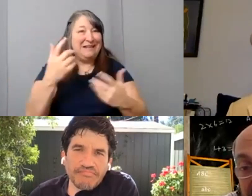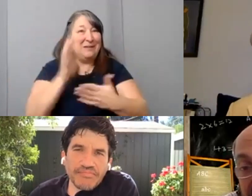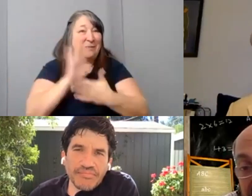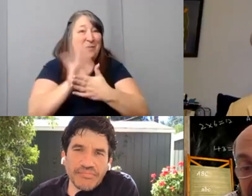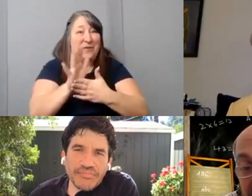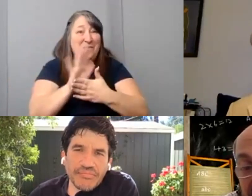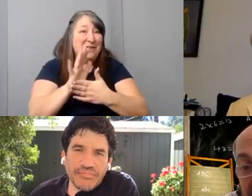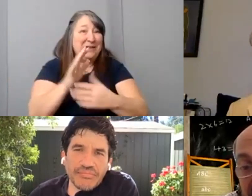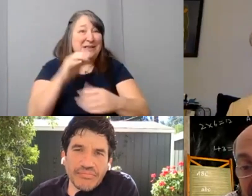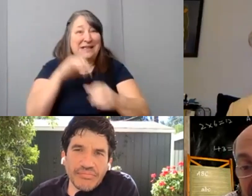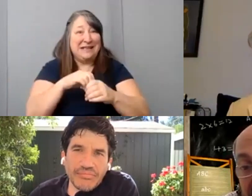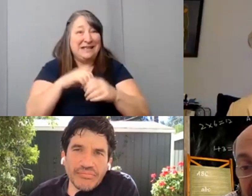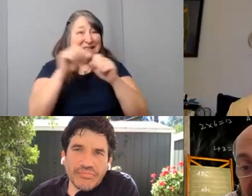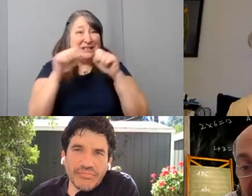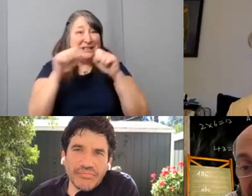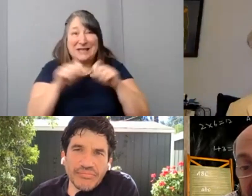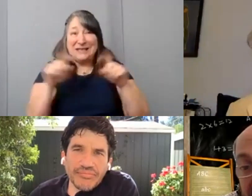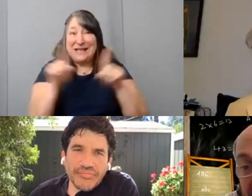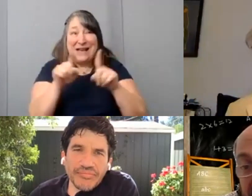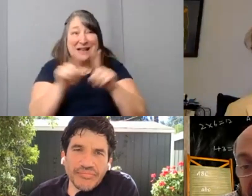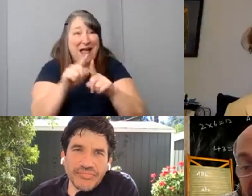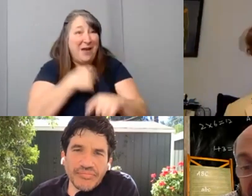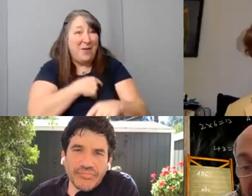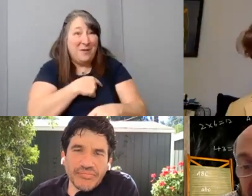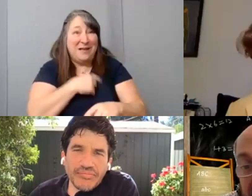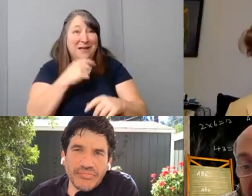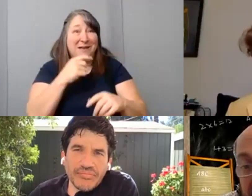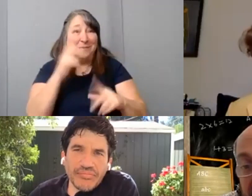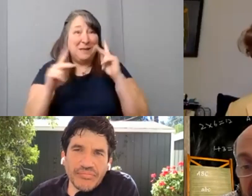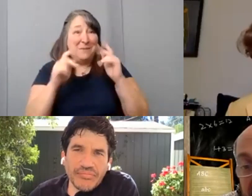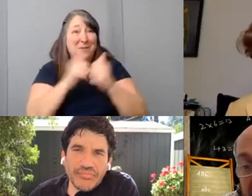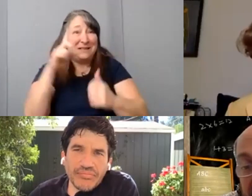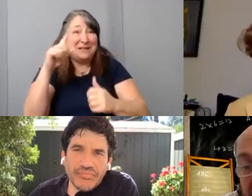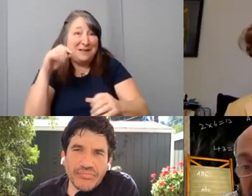[Nic] That's great. That's great advice, you know. and and I think really